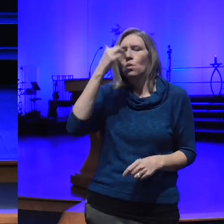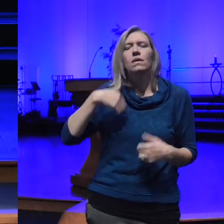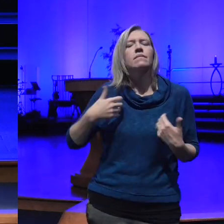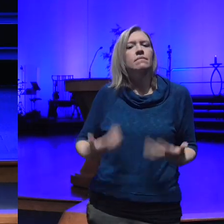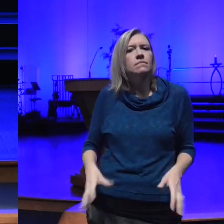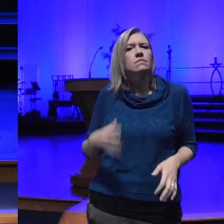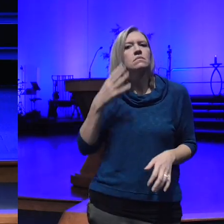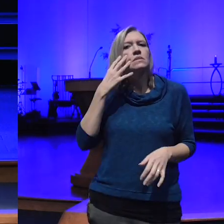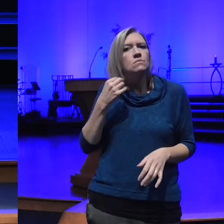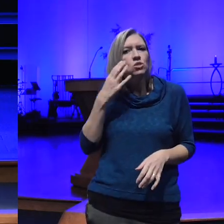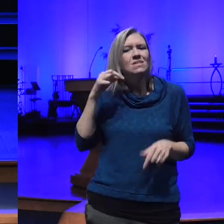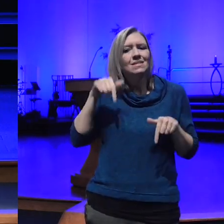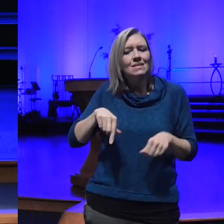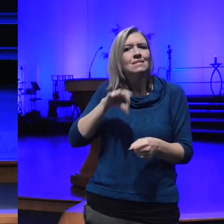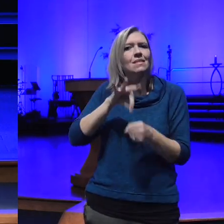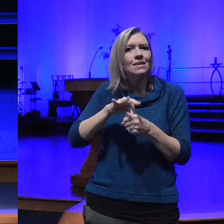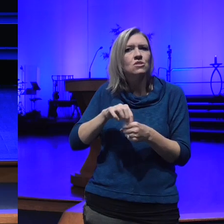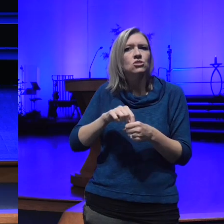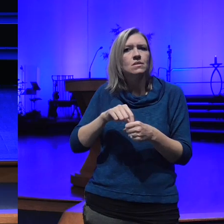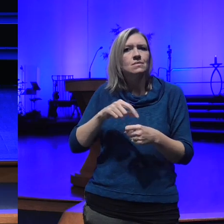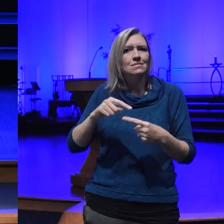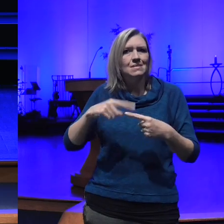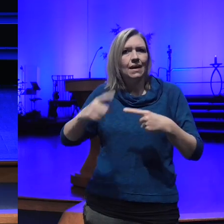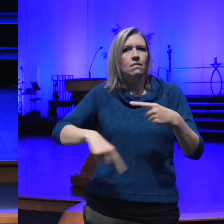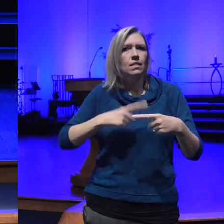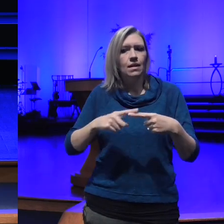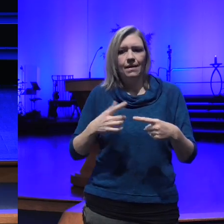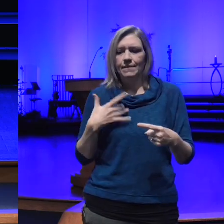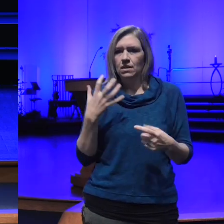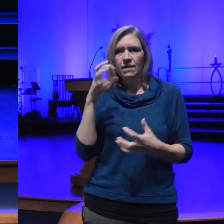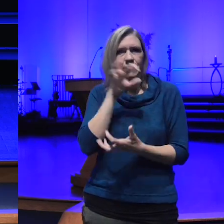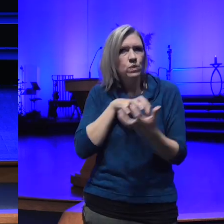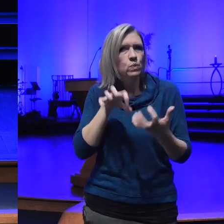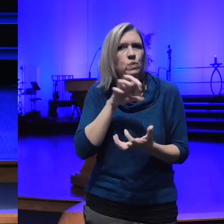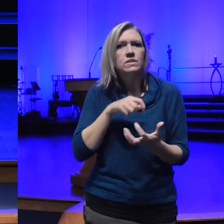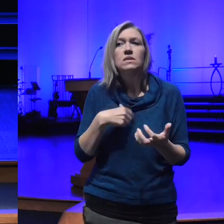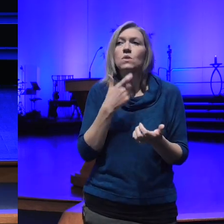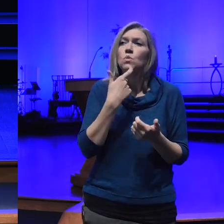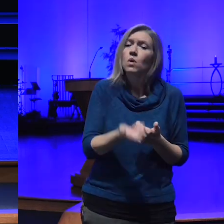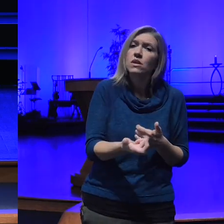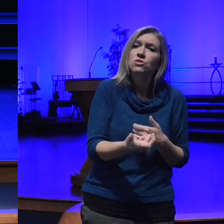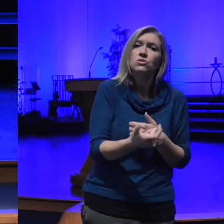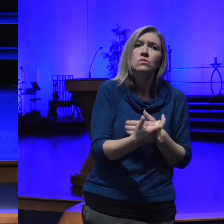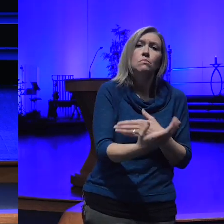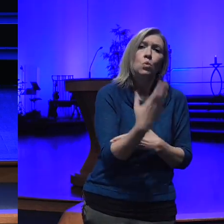so confused at times and I watch uh morning news on some weekdays just to get a sense of